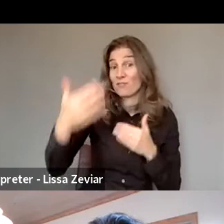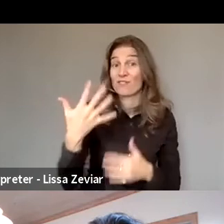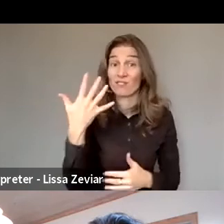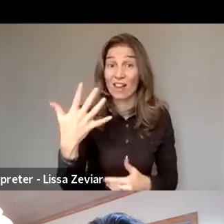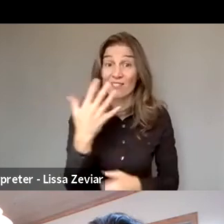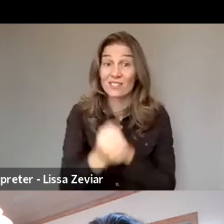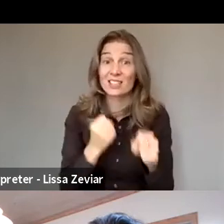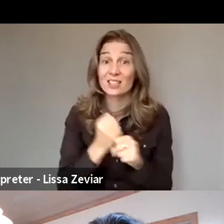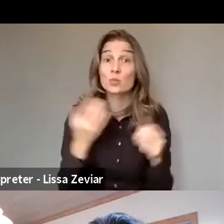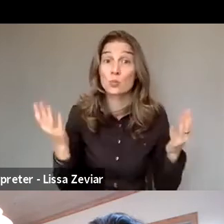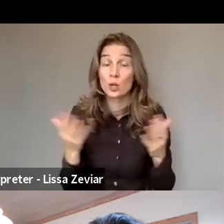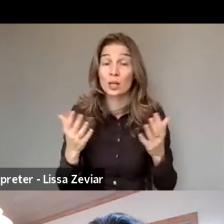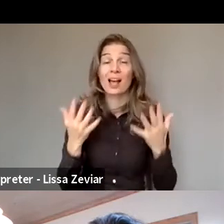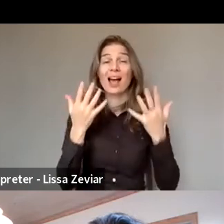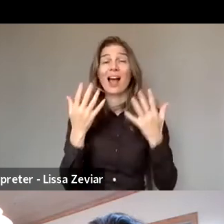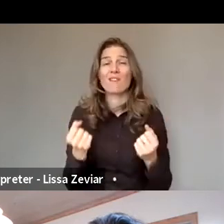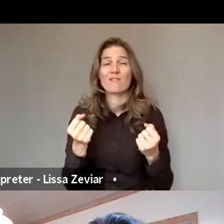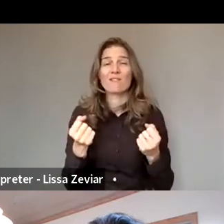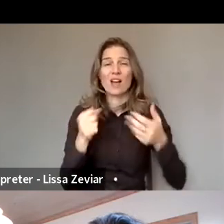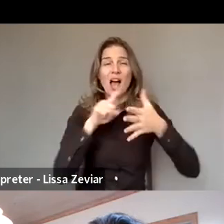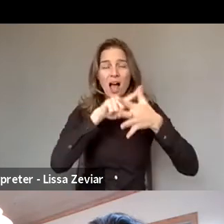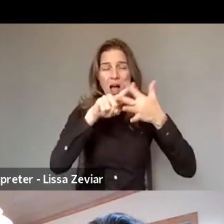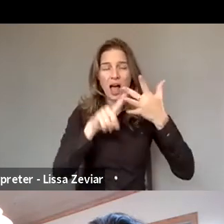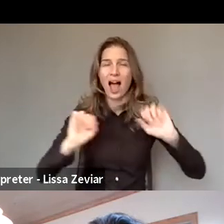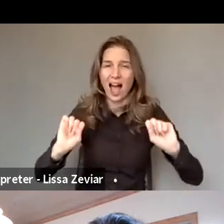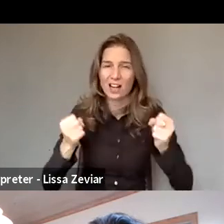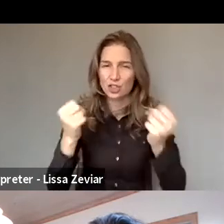It's a set of actions and these actions